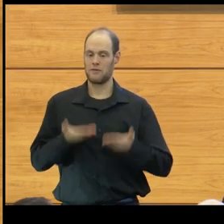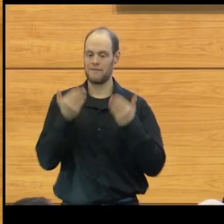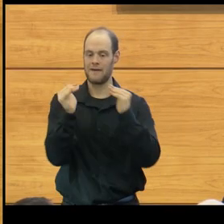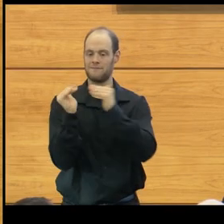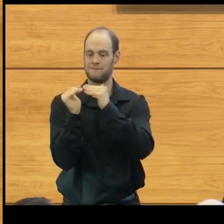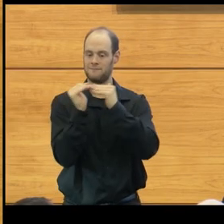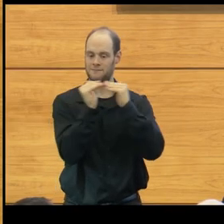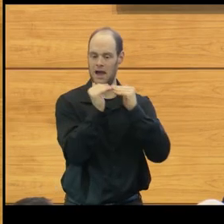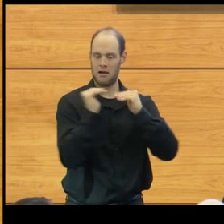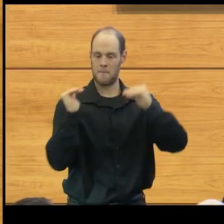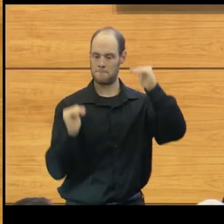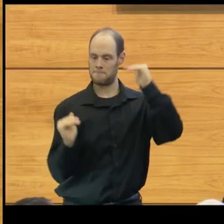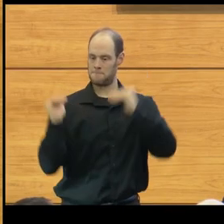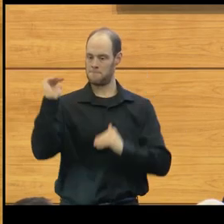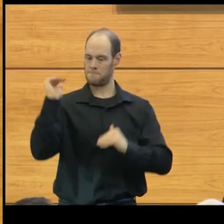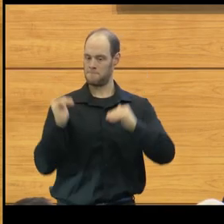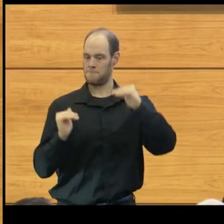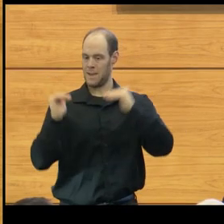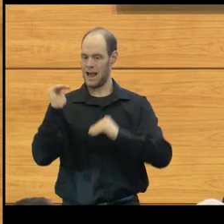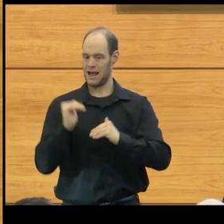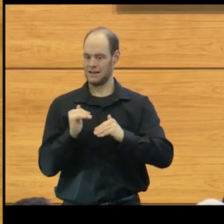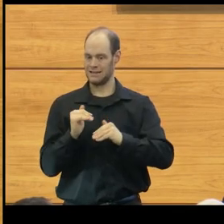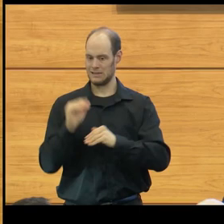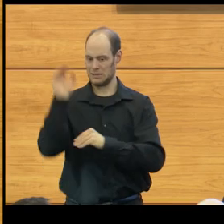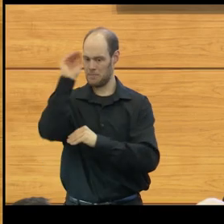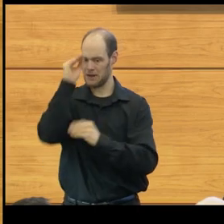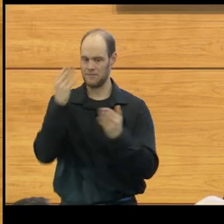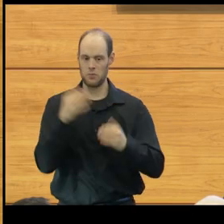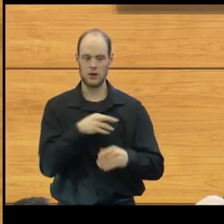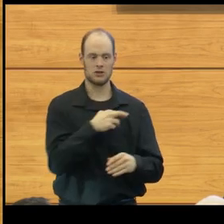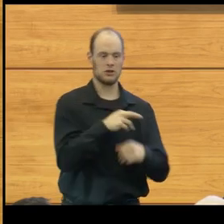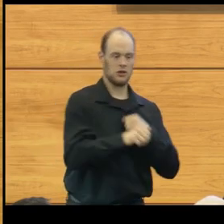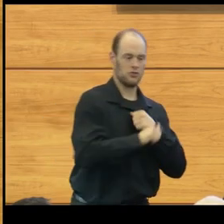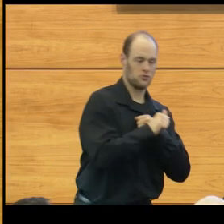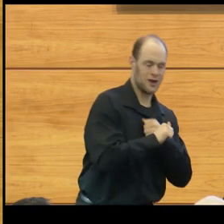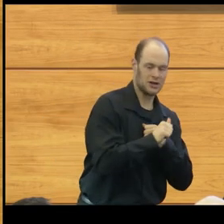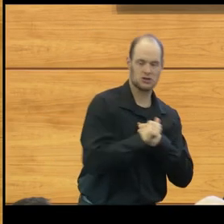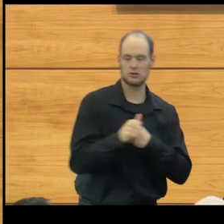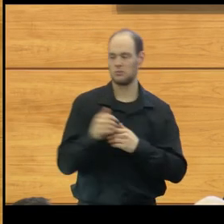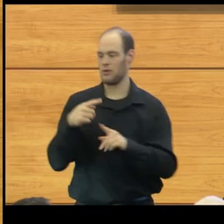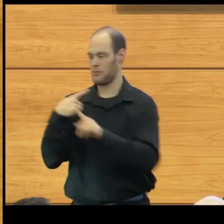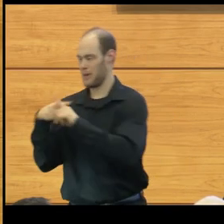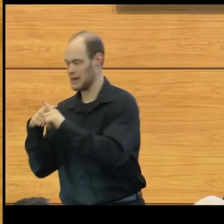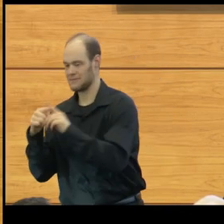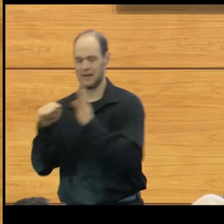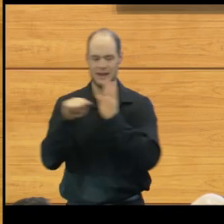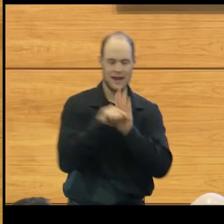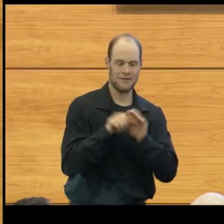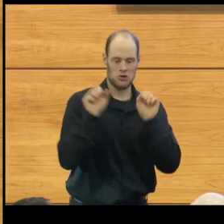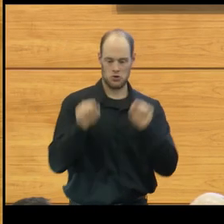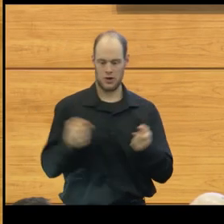and balanced assessment of what the risk, benefit, and alternatives are for a given procedure.